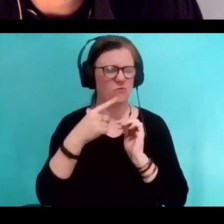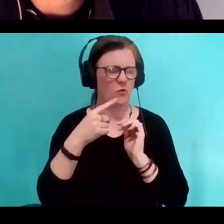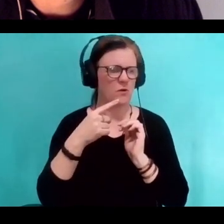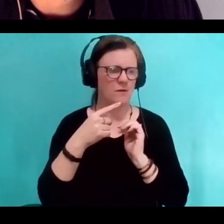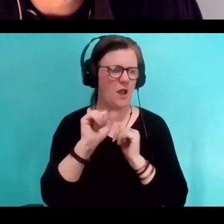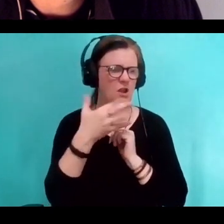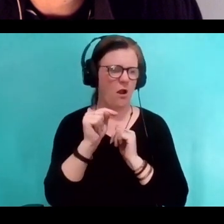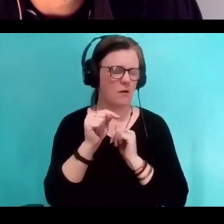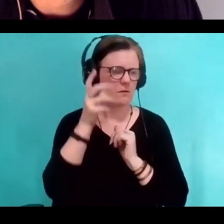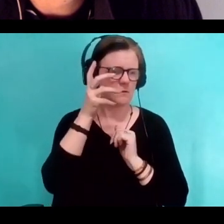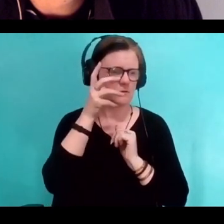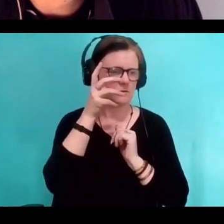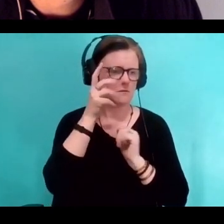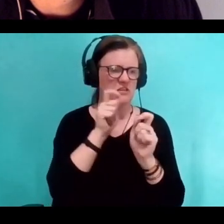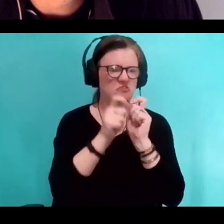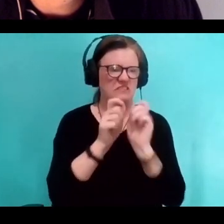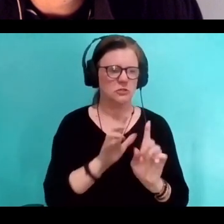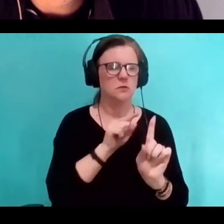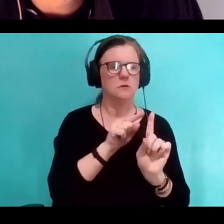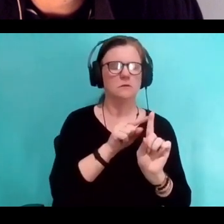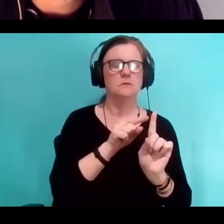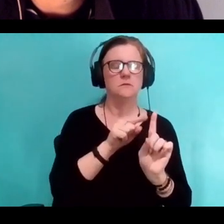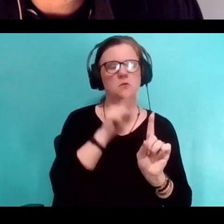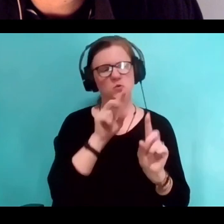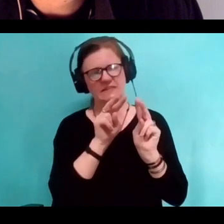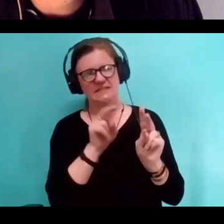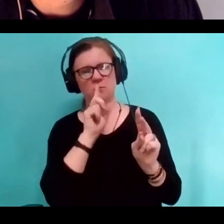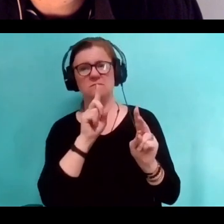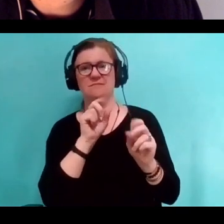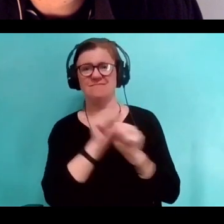And you could kind of see how abstractly Freud was